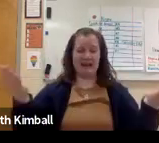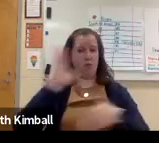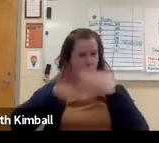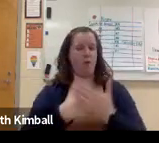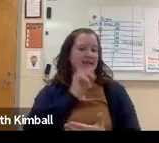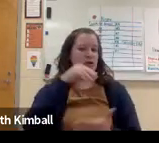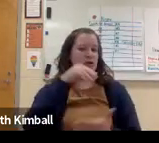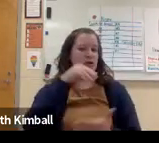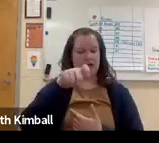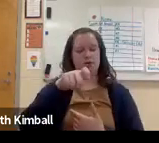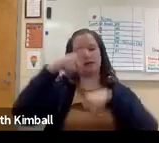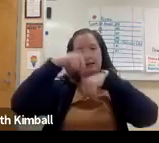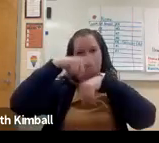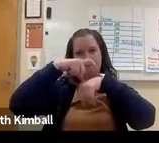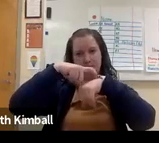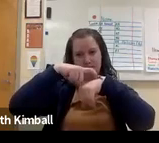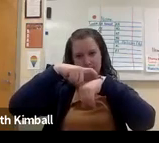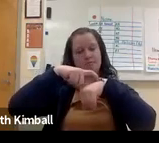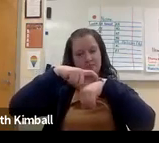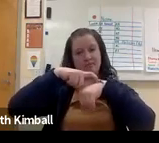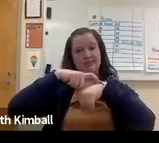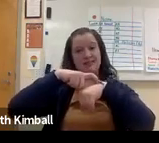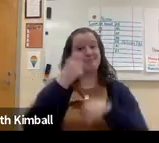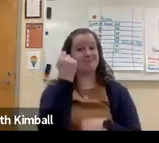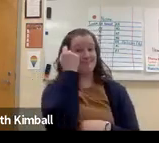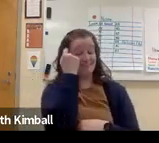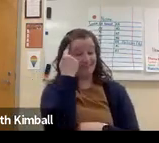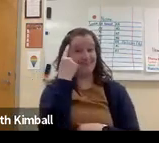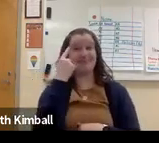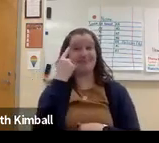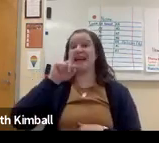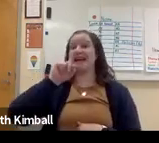Most importantly, all Deaf students need time.